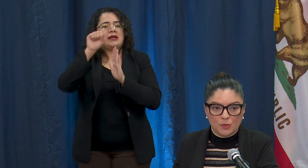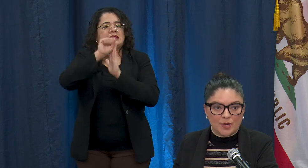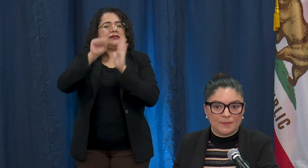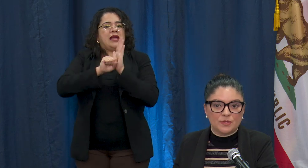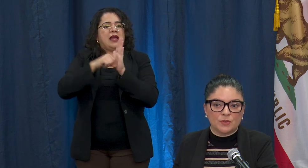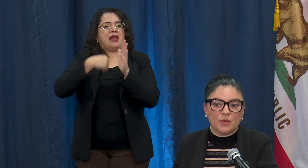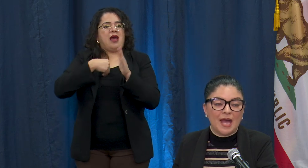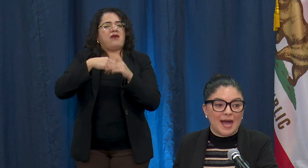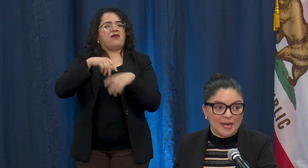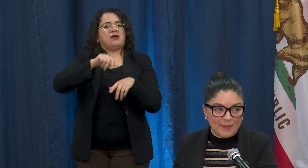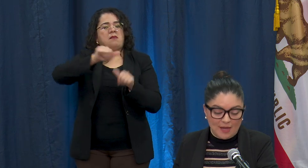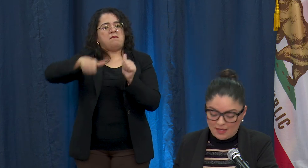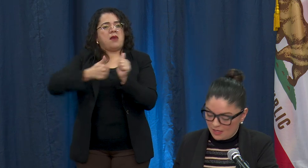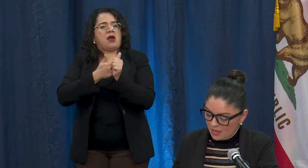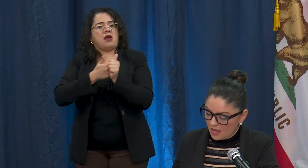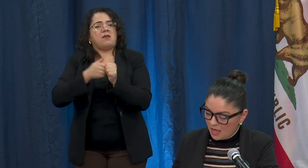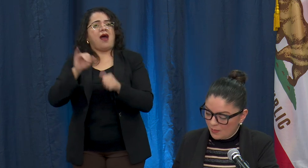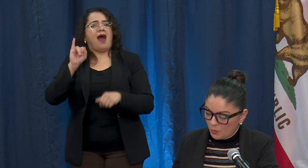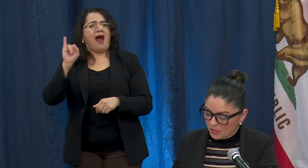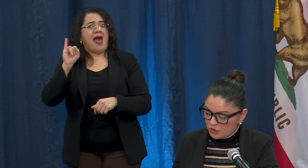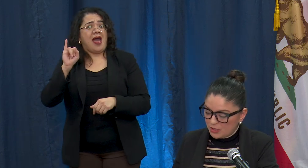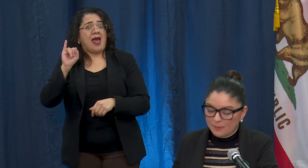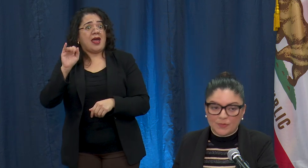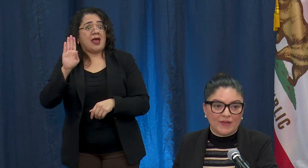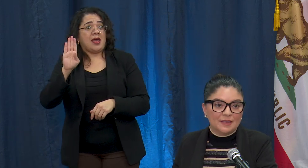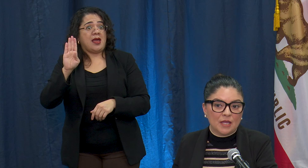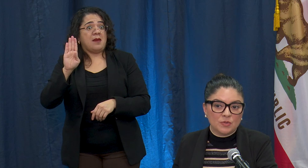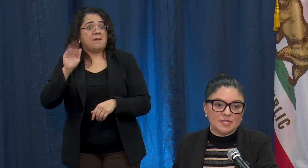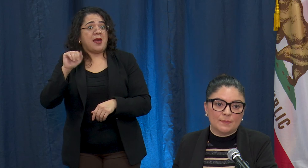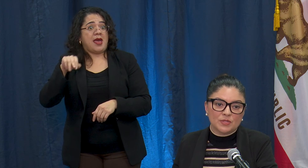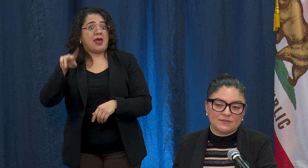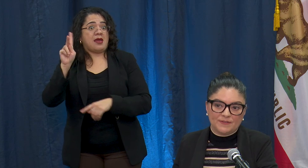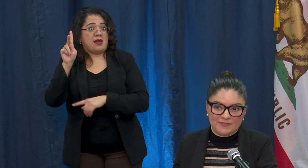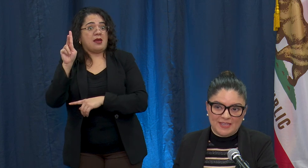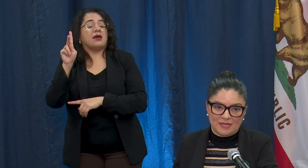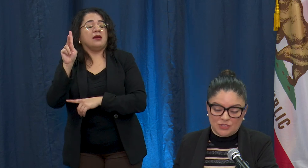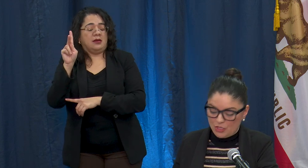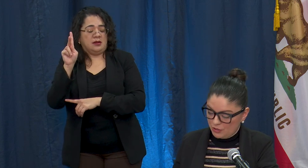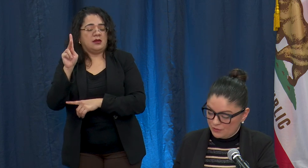program through I-Bank which can provide loans upwards of 50,000 dollars